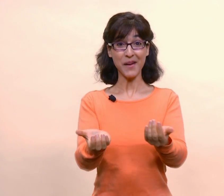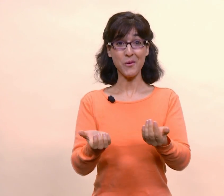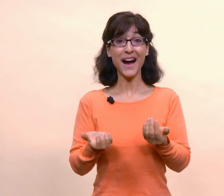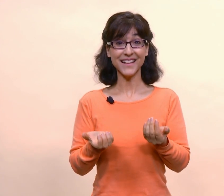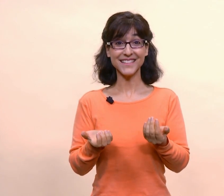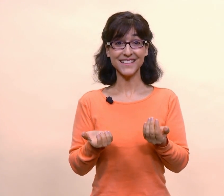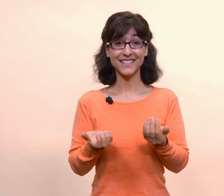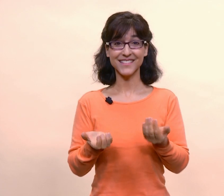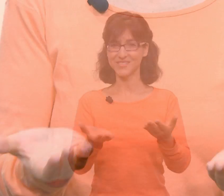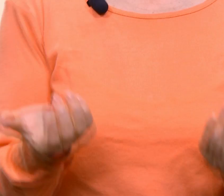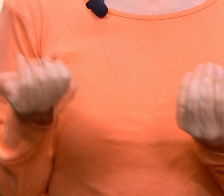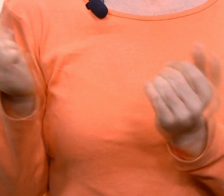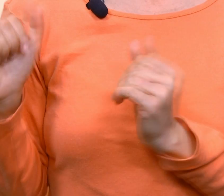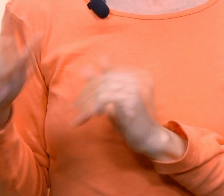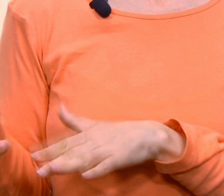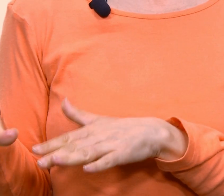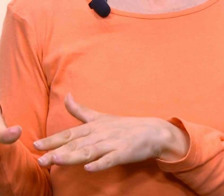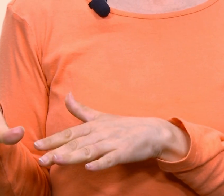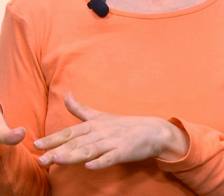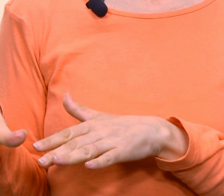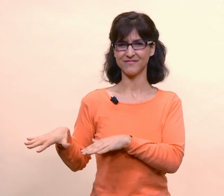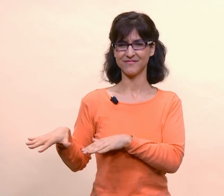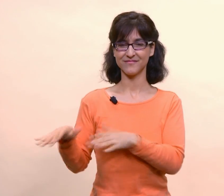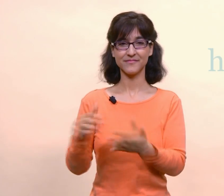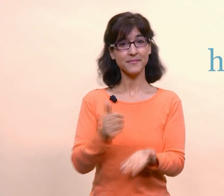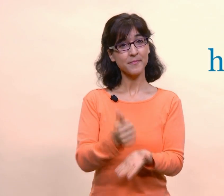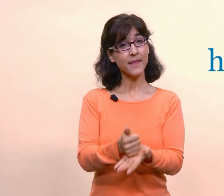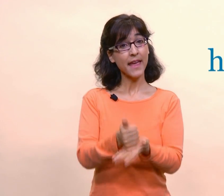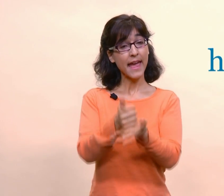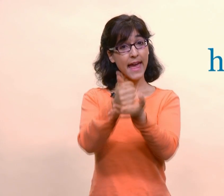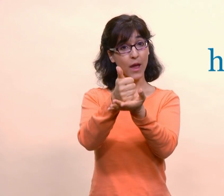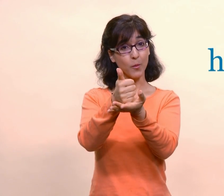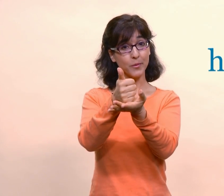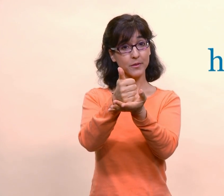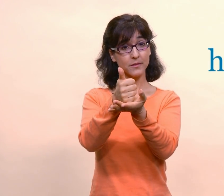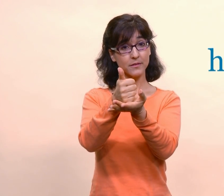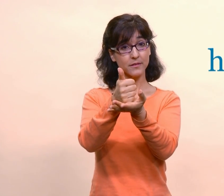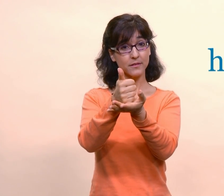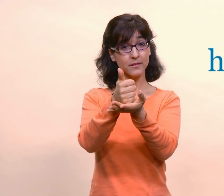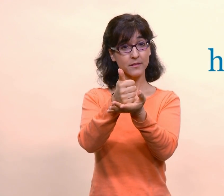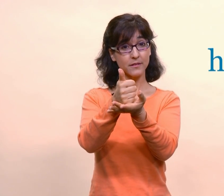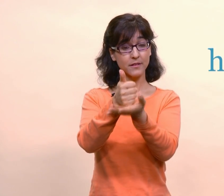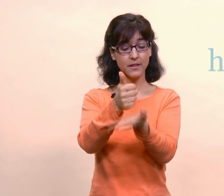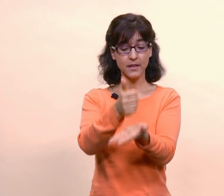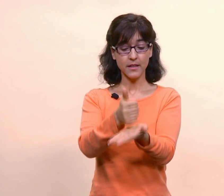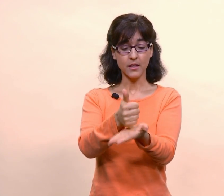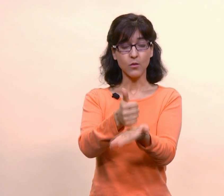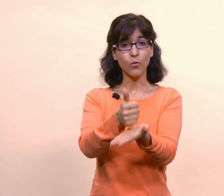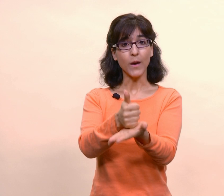I want, I don't want. Help.